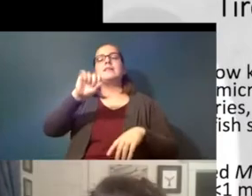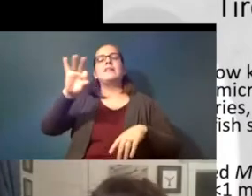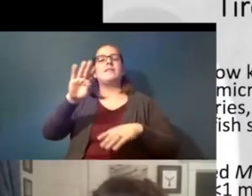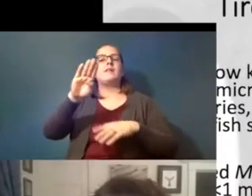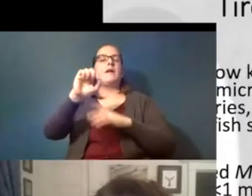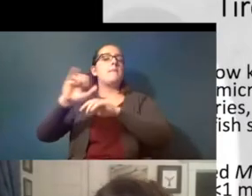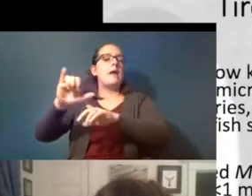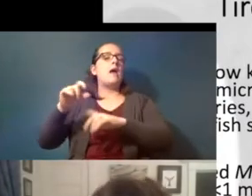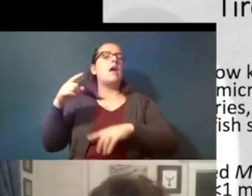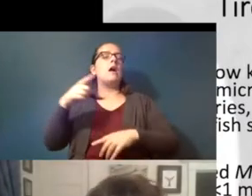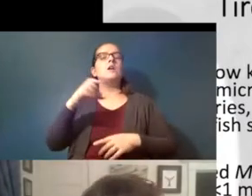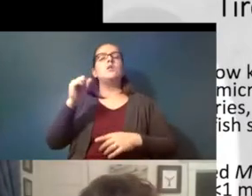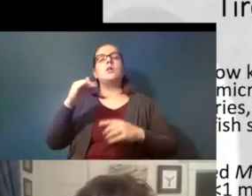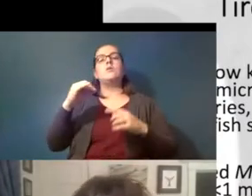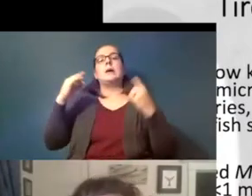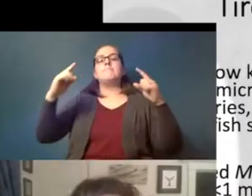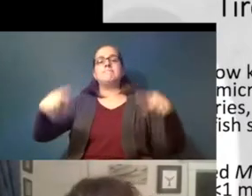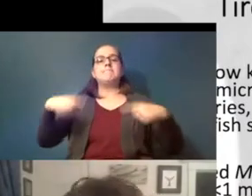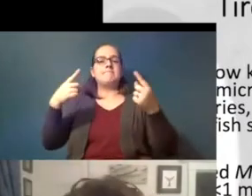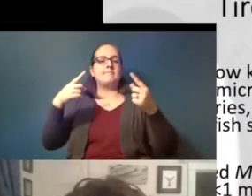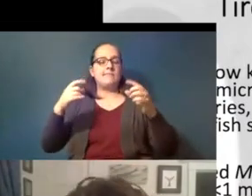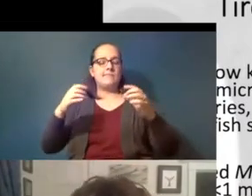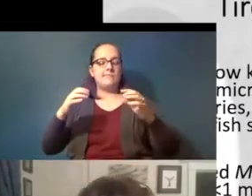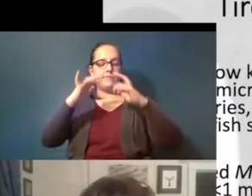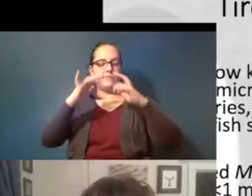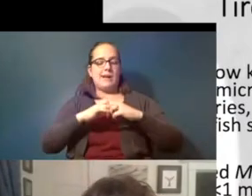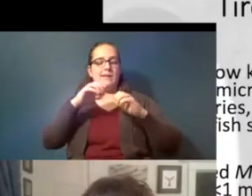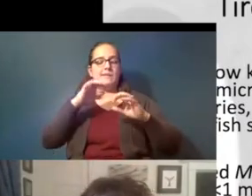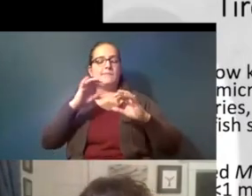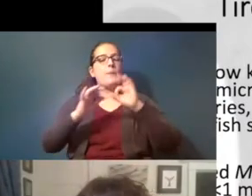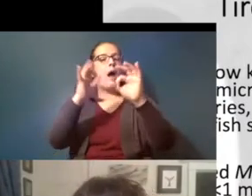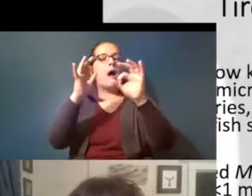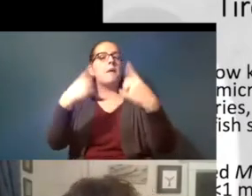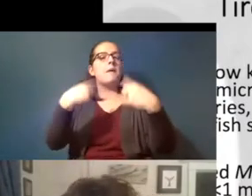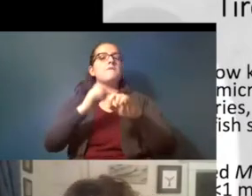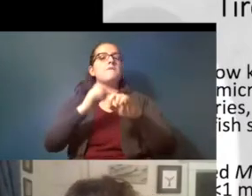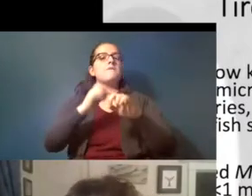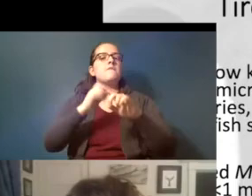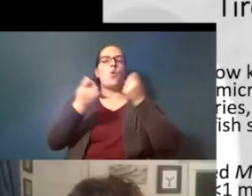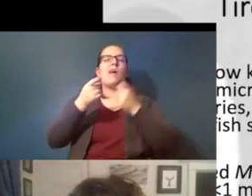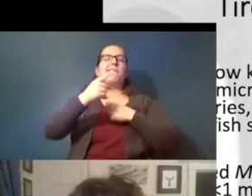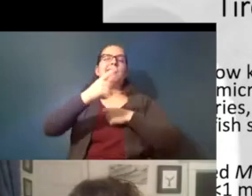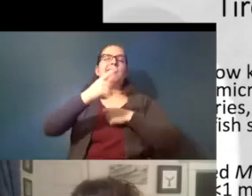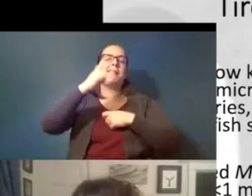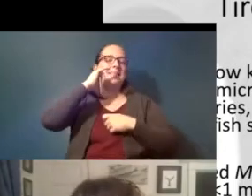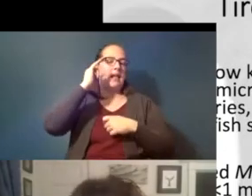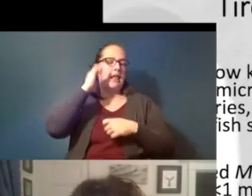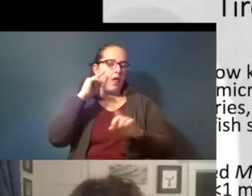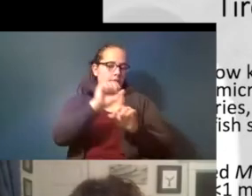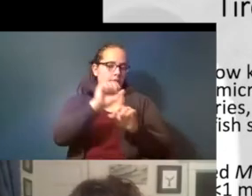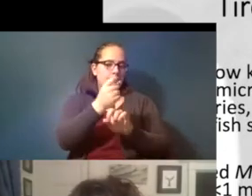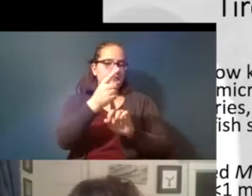so tireware particles coming from our cars in the case of california synthetic rubber is used